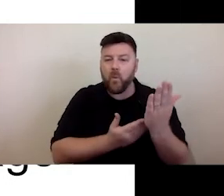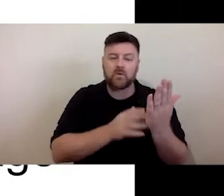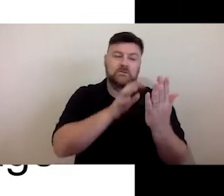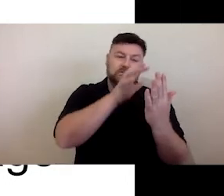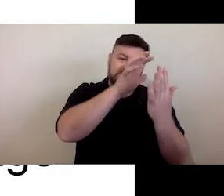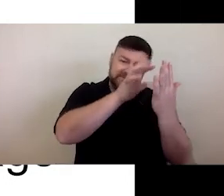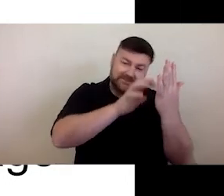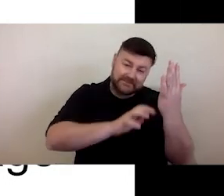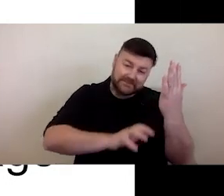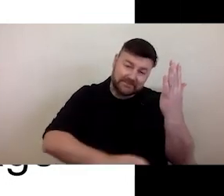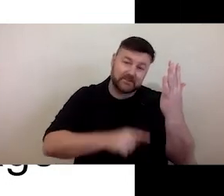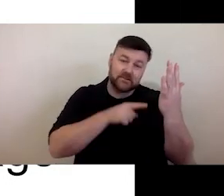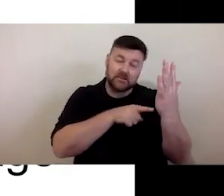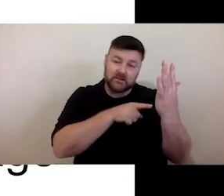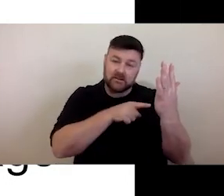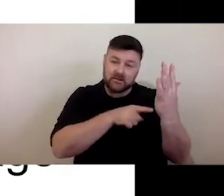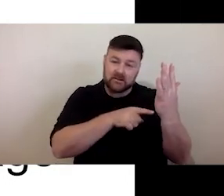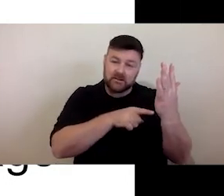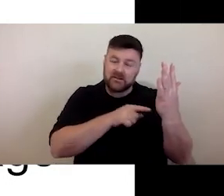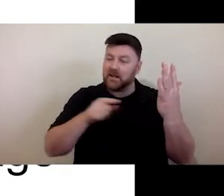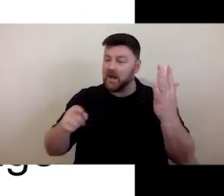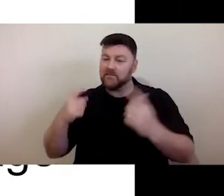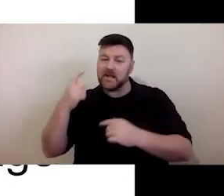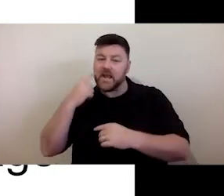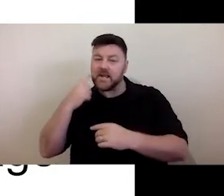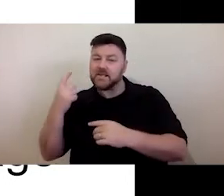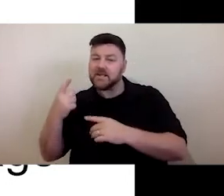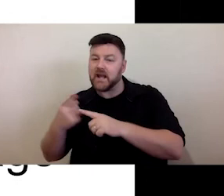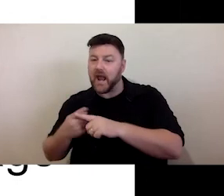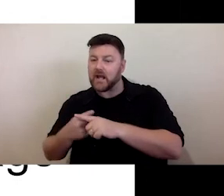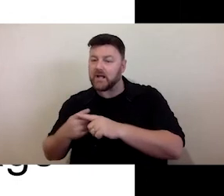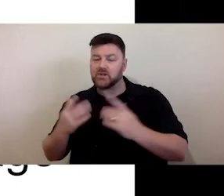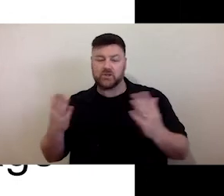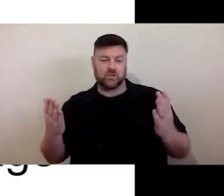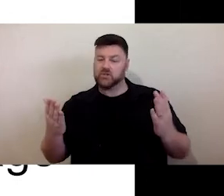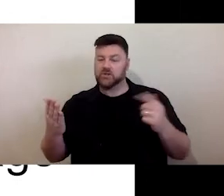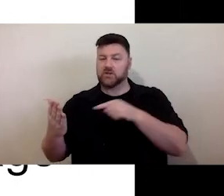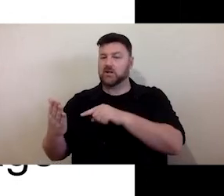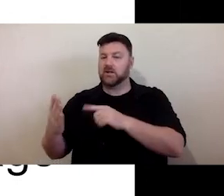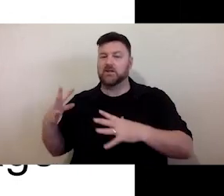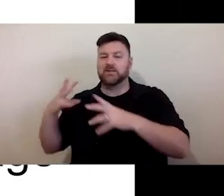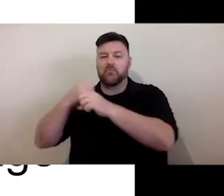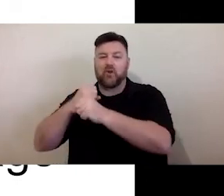an easy English -- Easy English document would summarise that report